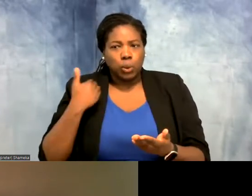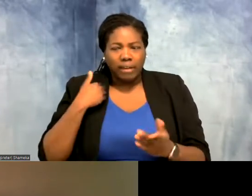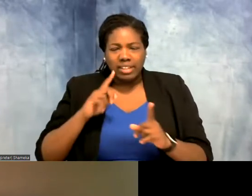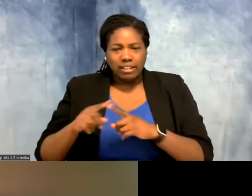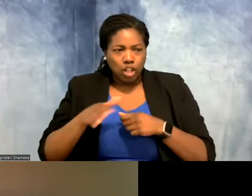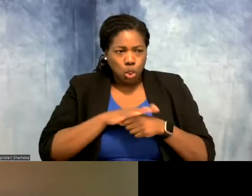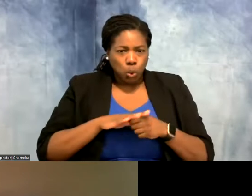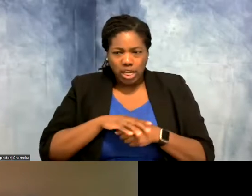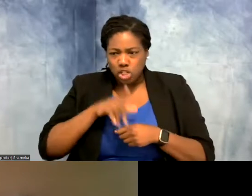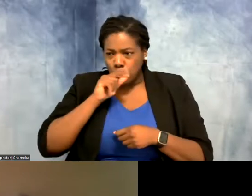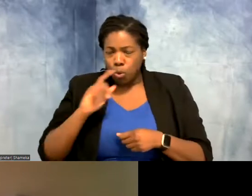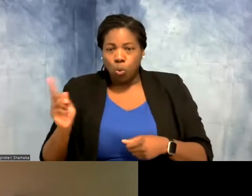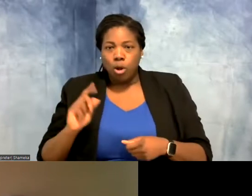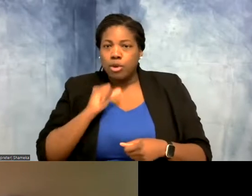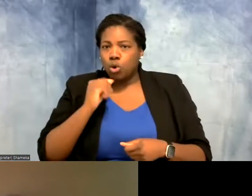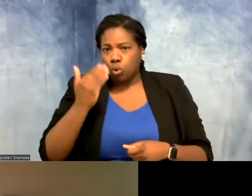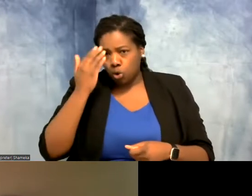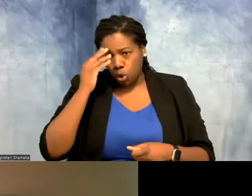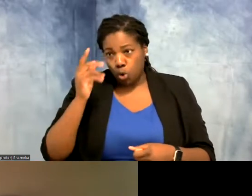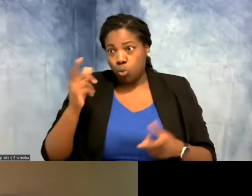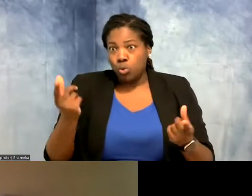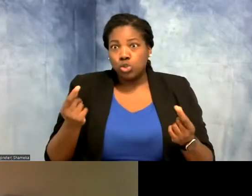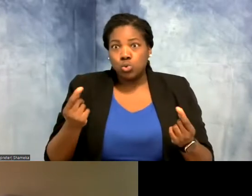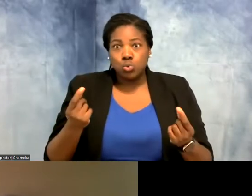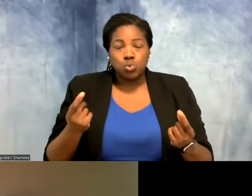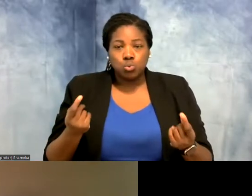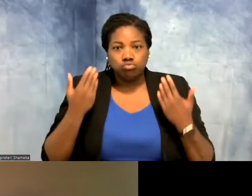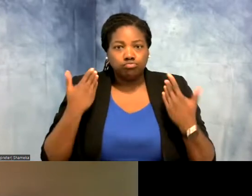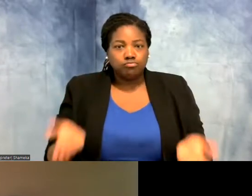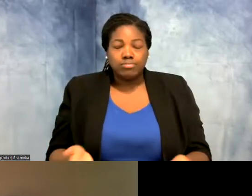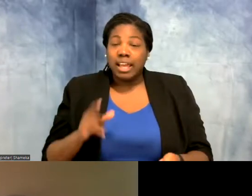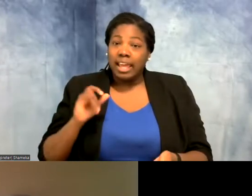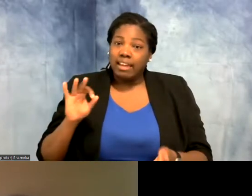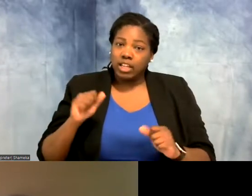bird is but you don't necessarily know what it's doing. And so if the tag can record environmental